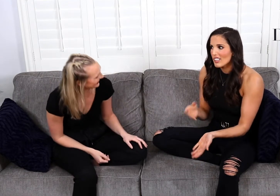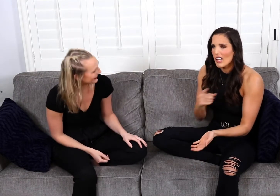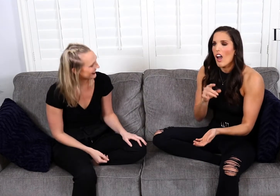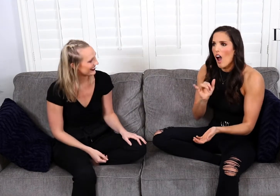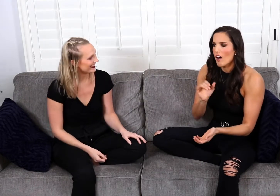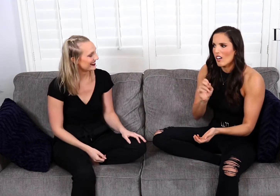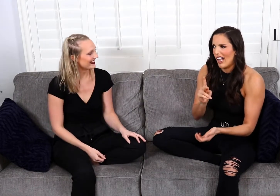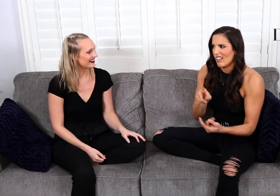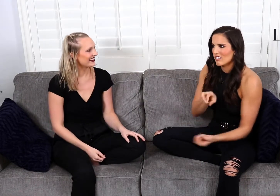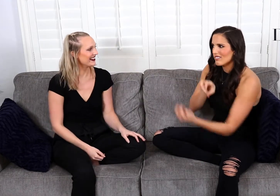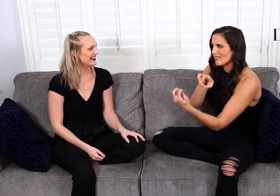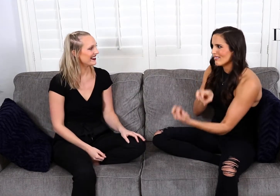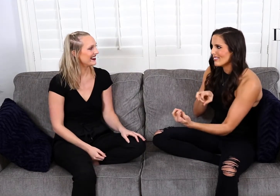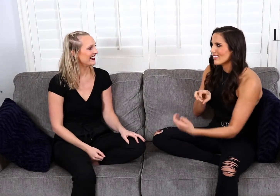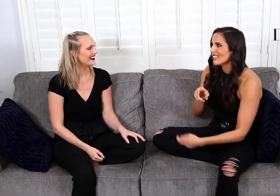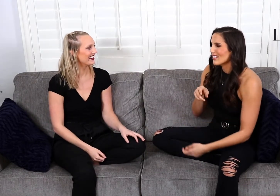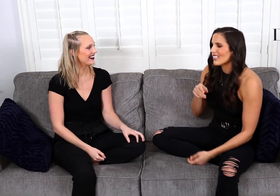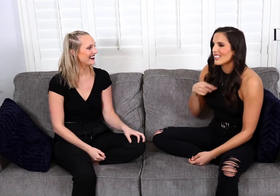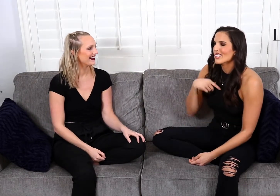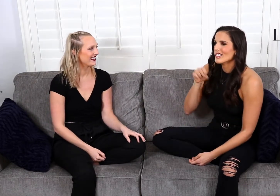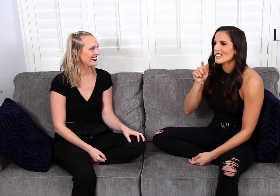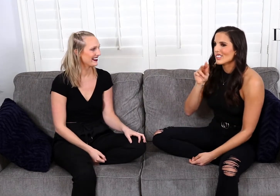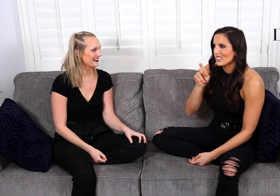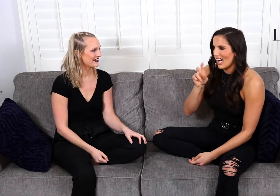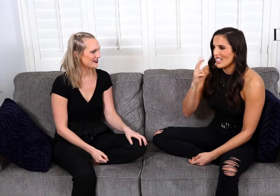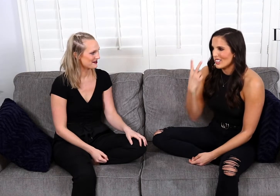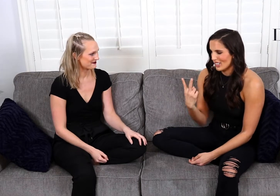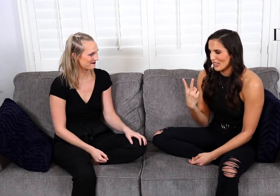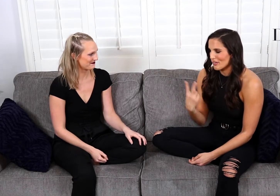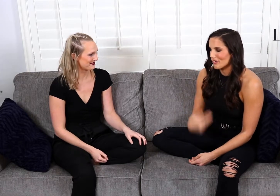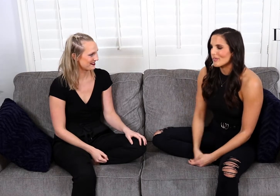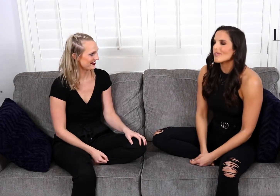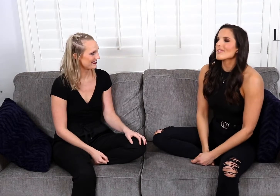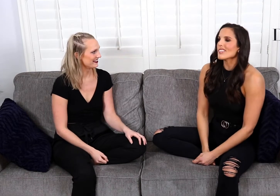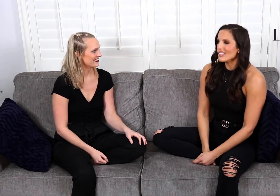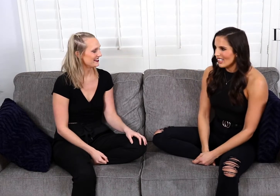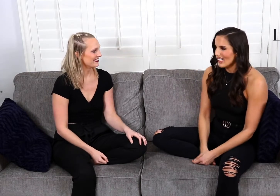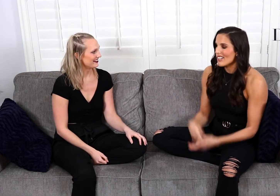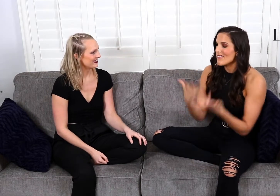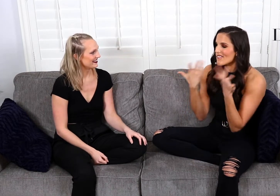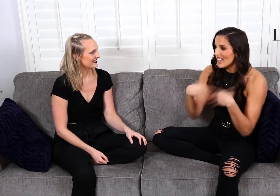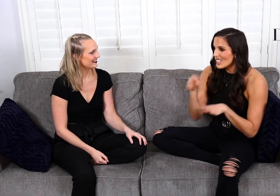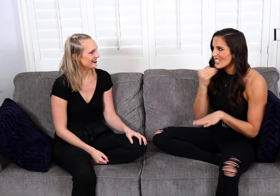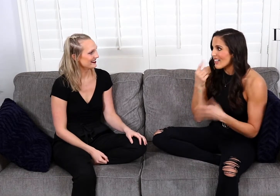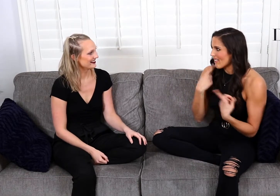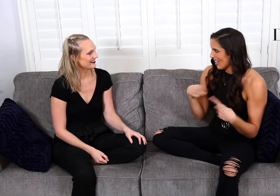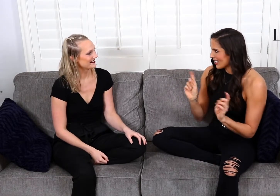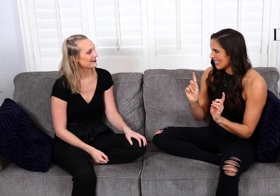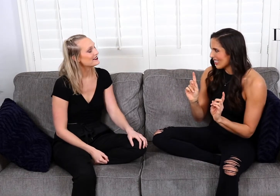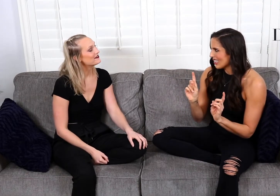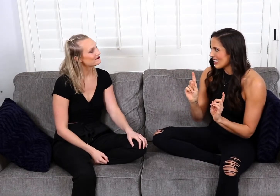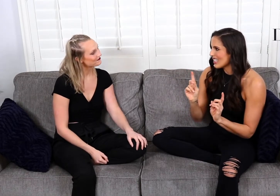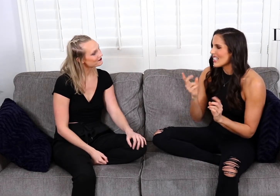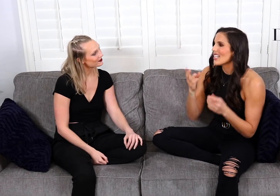and he's like, okay, and sat back down and I was like, okay strike two. And then we finish eating, finally.